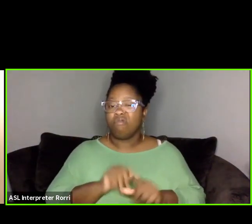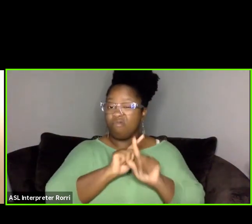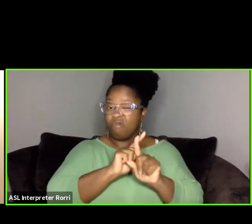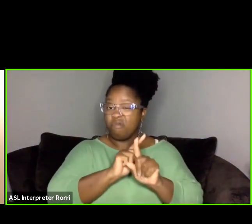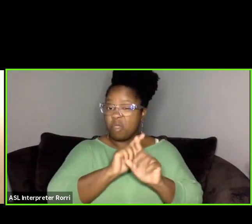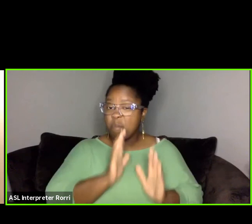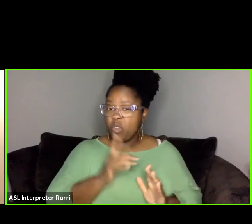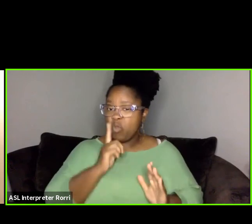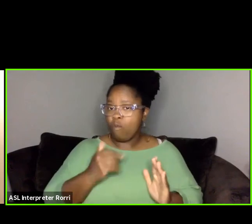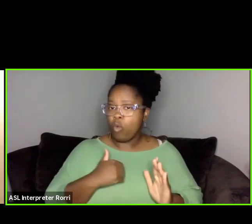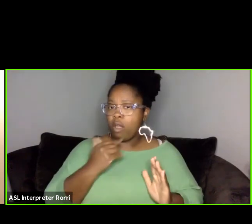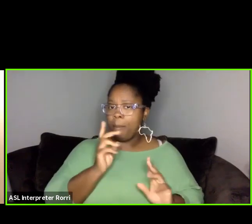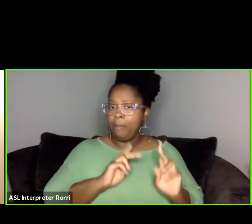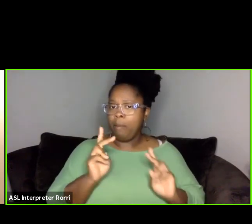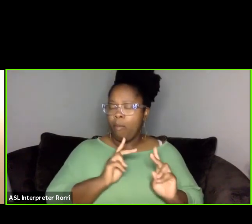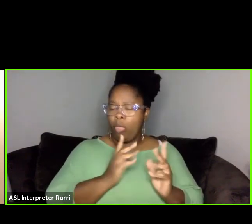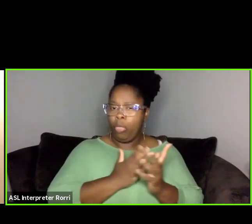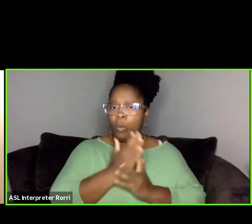through the platforms you've talked about.